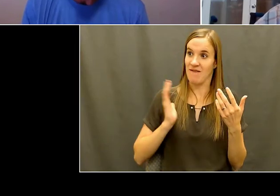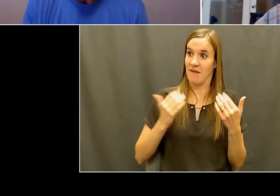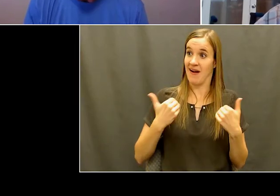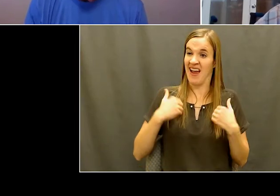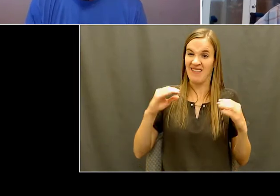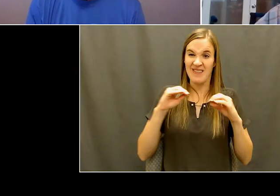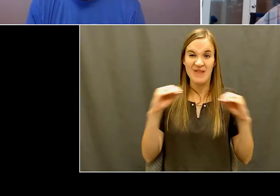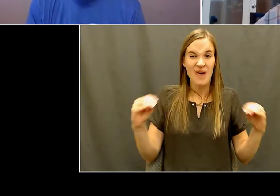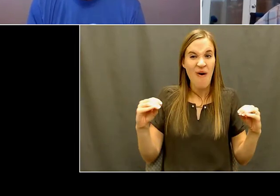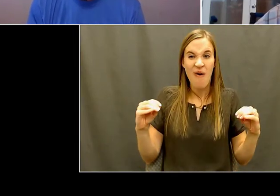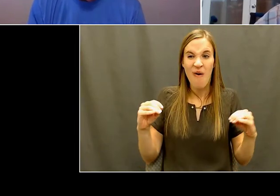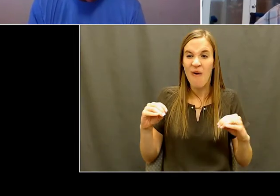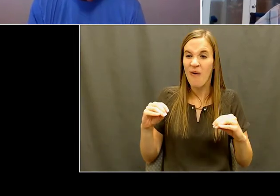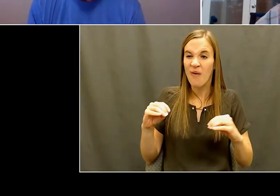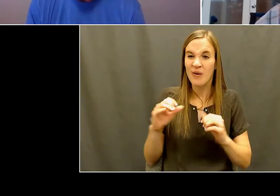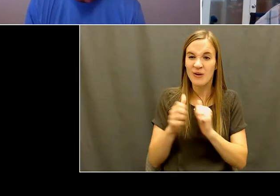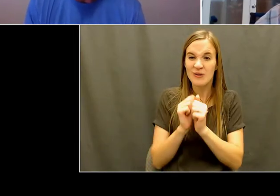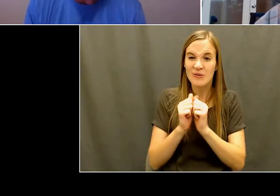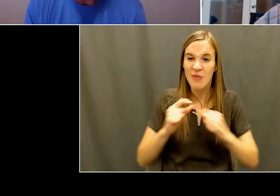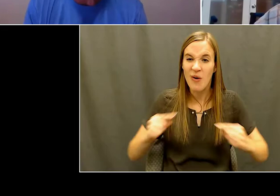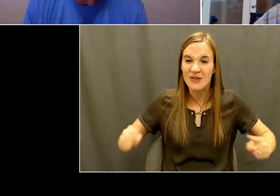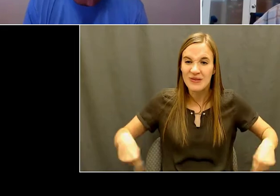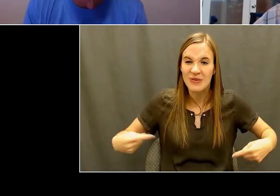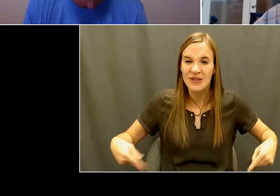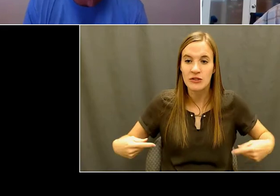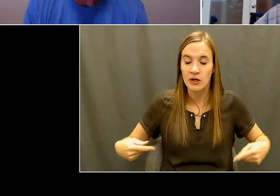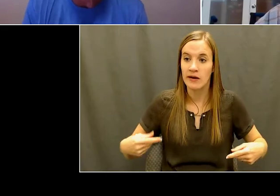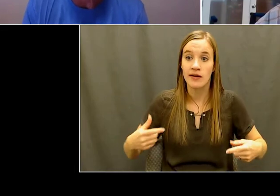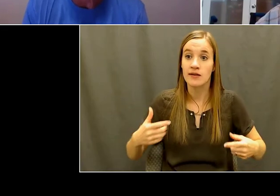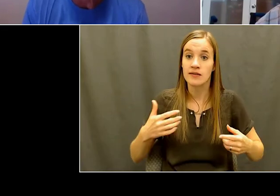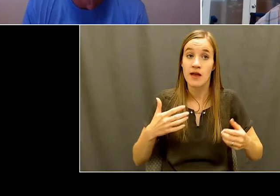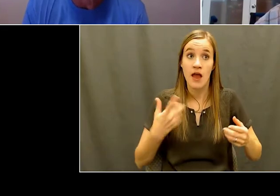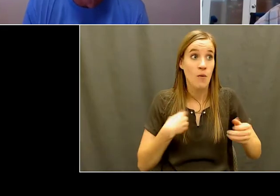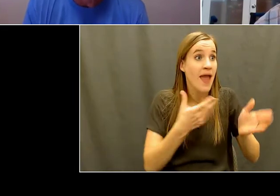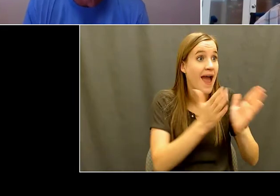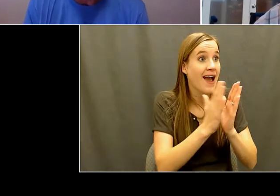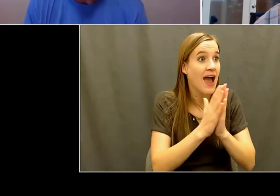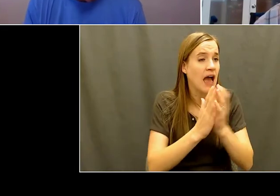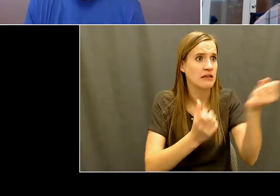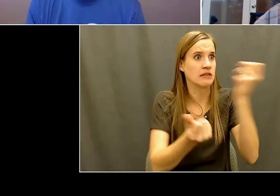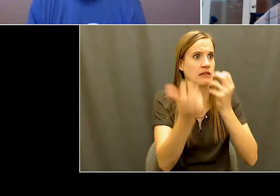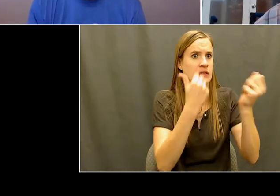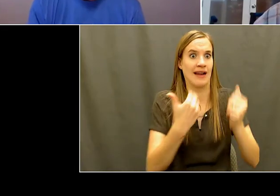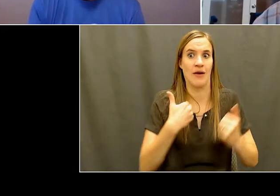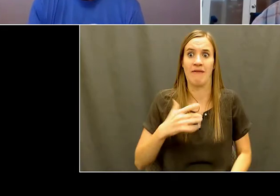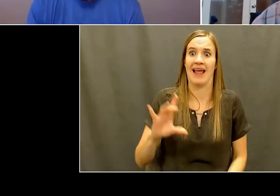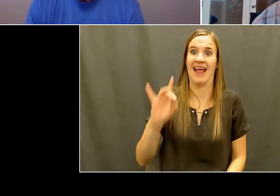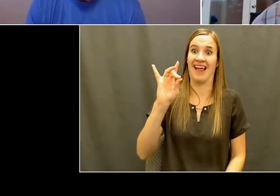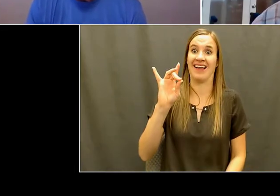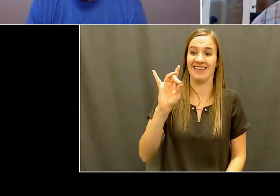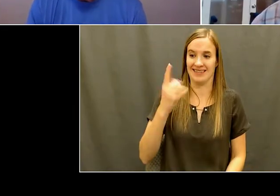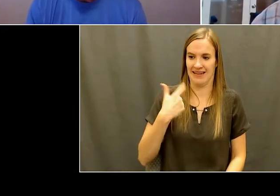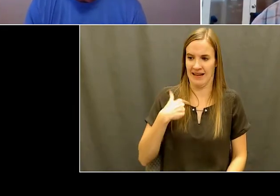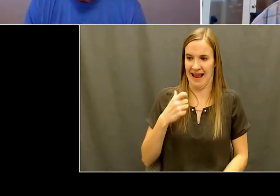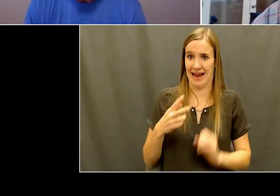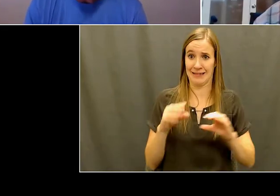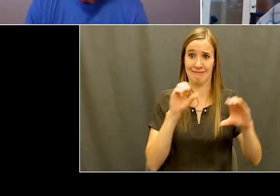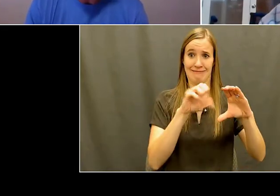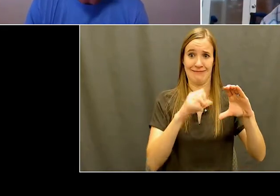and they were all in my garage, Jeremy. Jeremy: You know, Kelly talk a little, one of